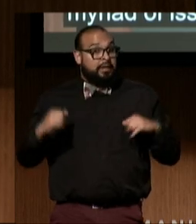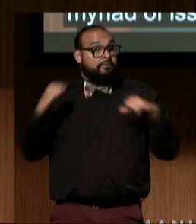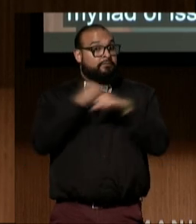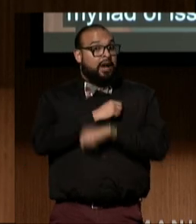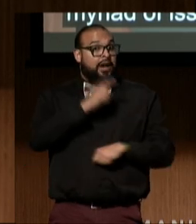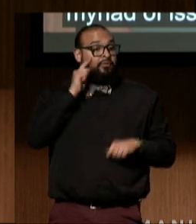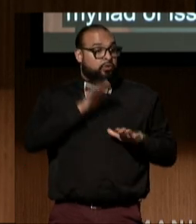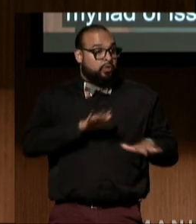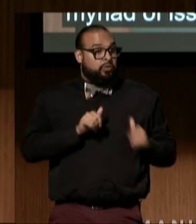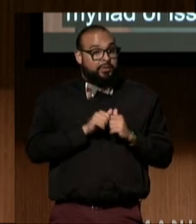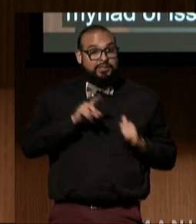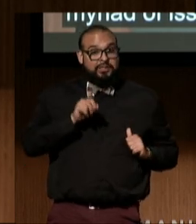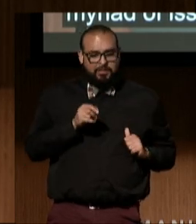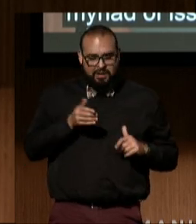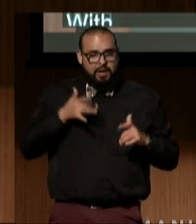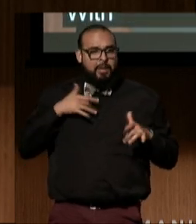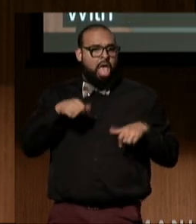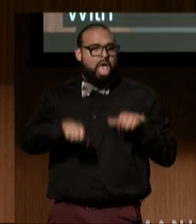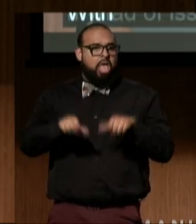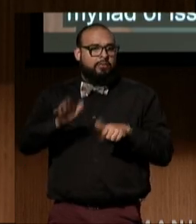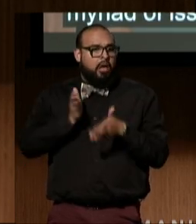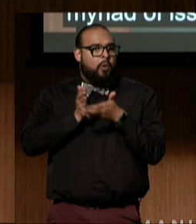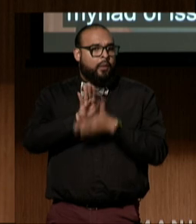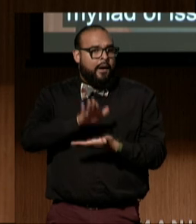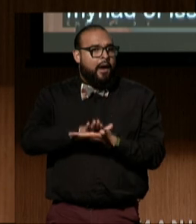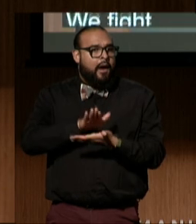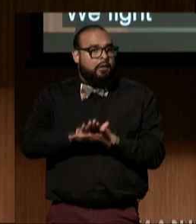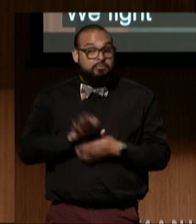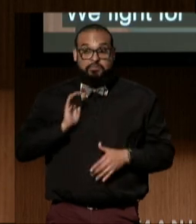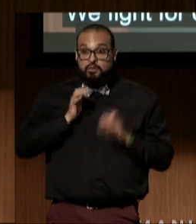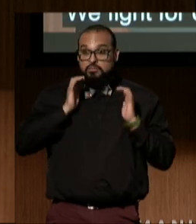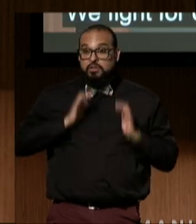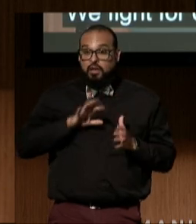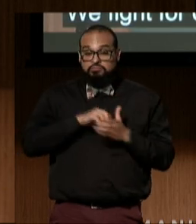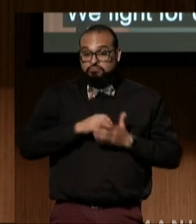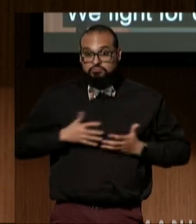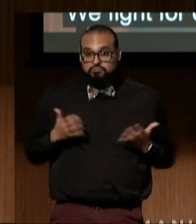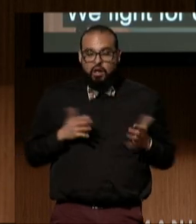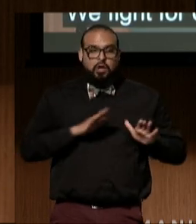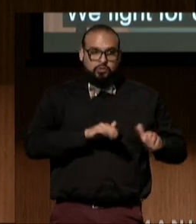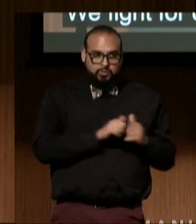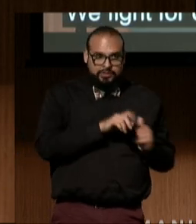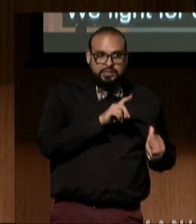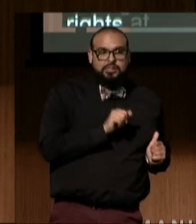who are denied their rights at school. Our clients include children with disabilities,